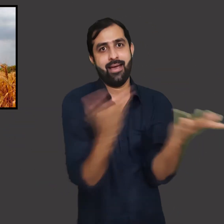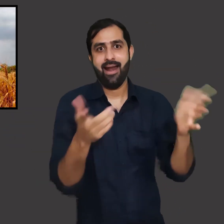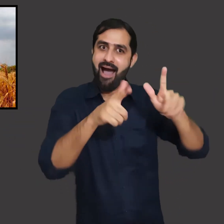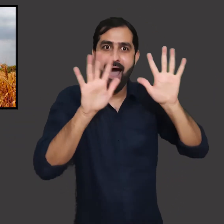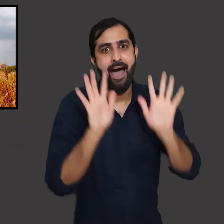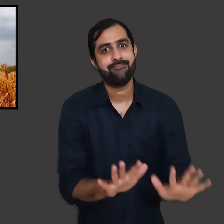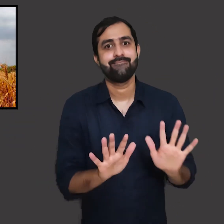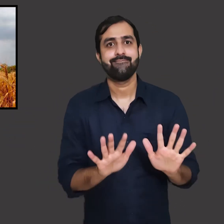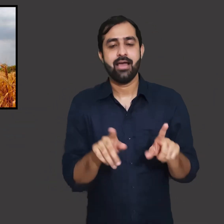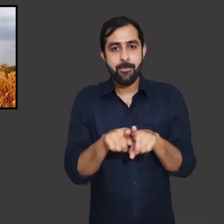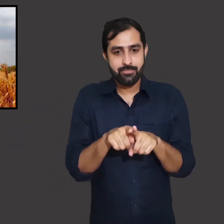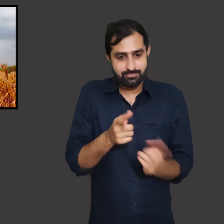People are working hard for this.